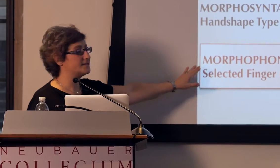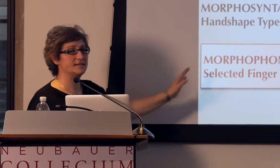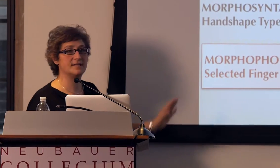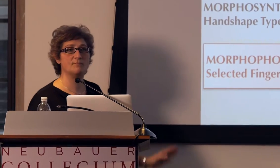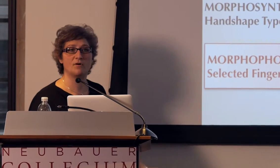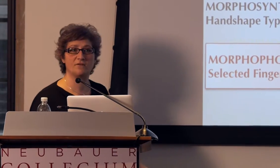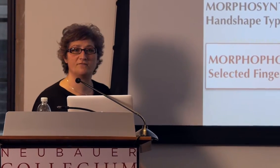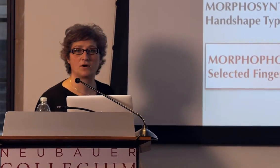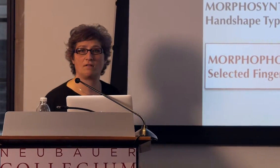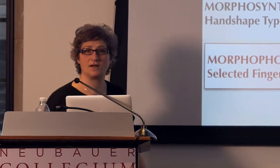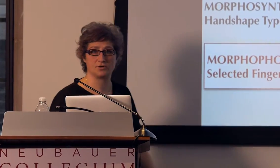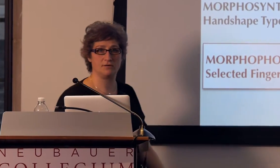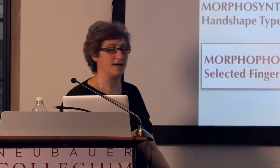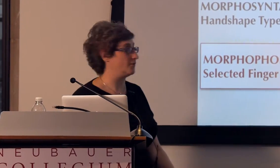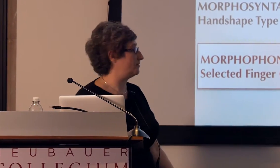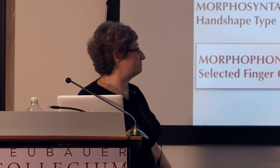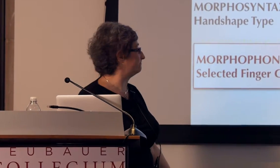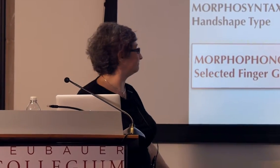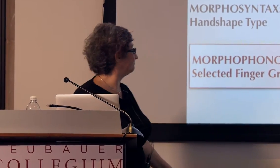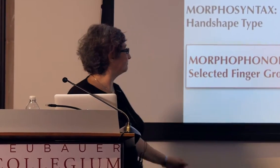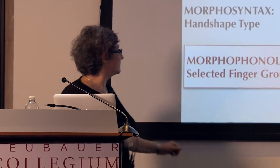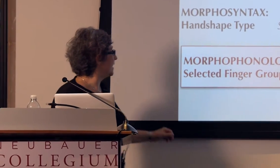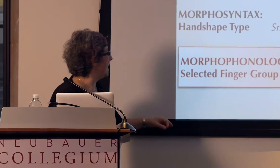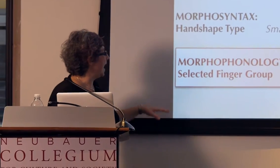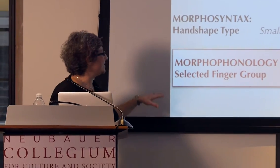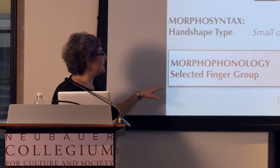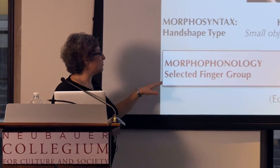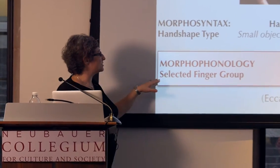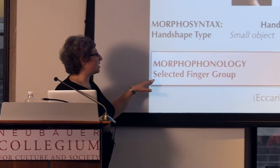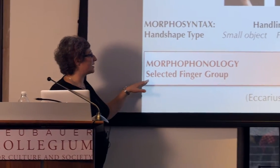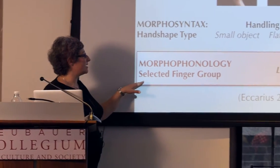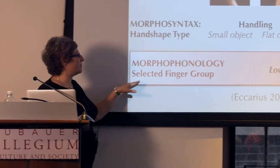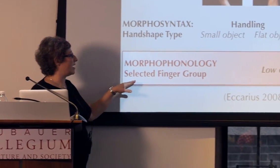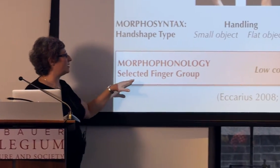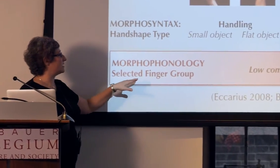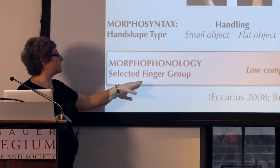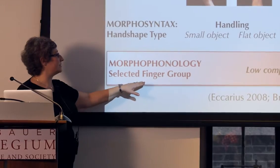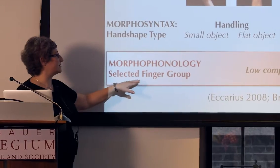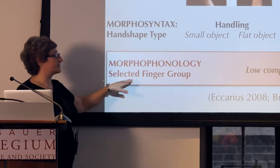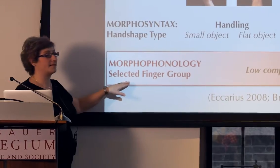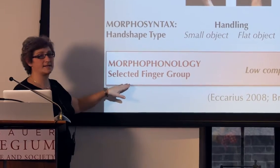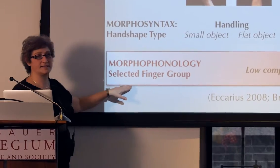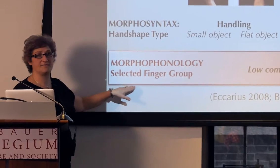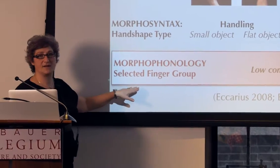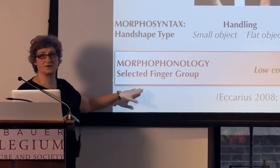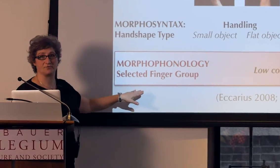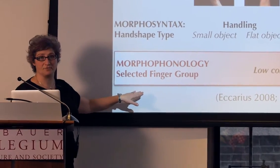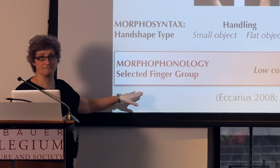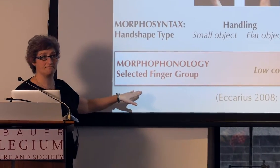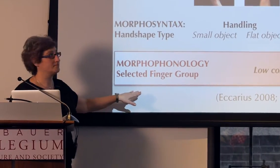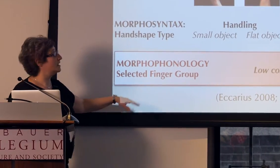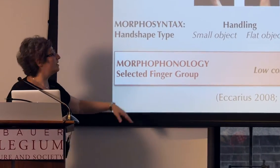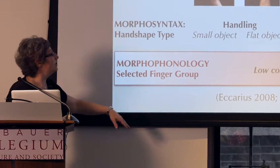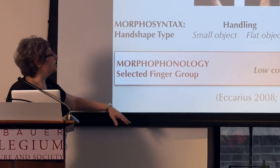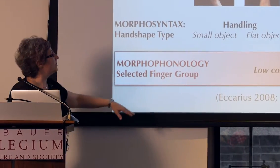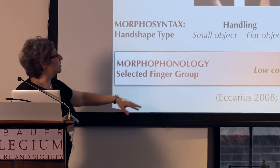and this is the morphophonological level. And here we're talking about selected finger group.